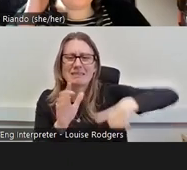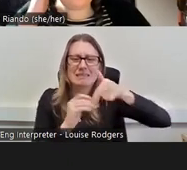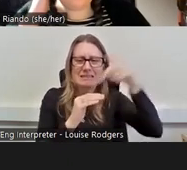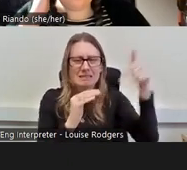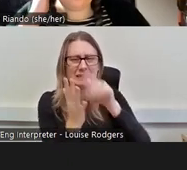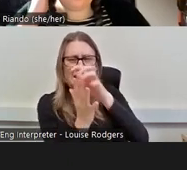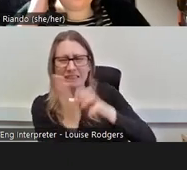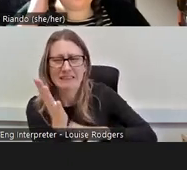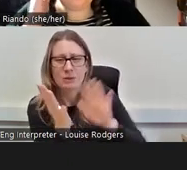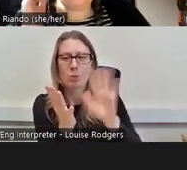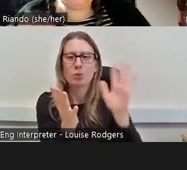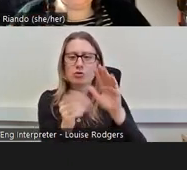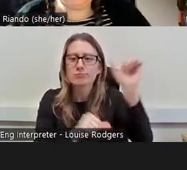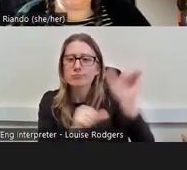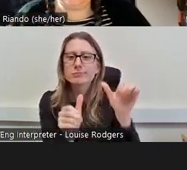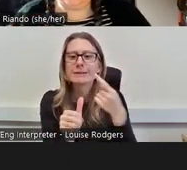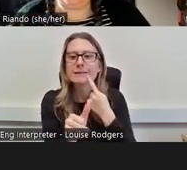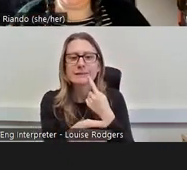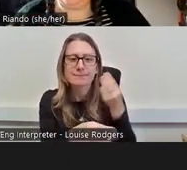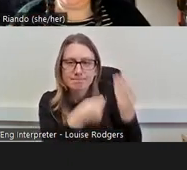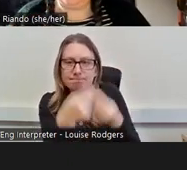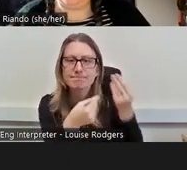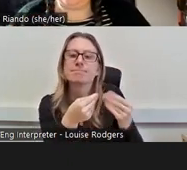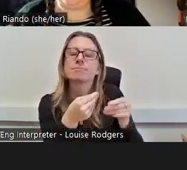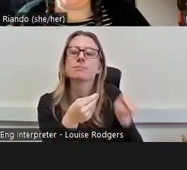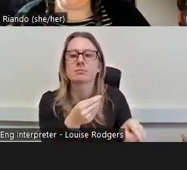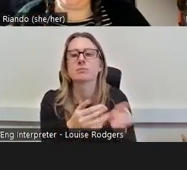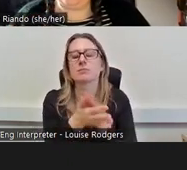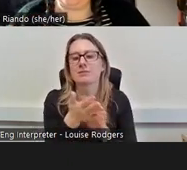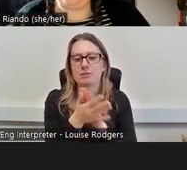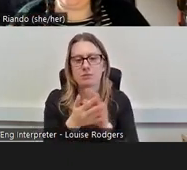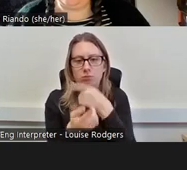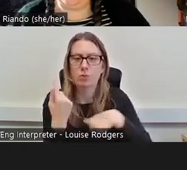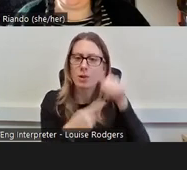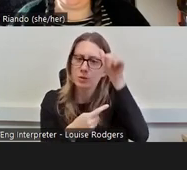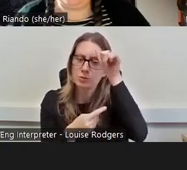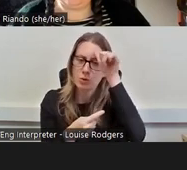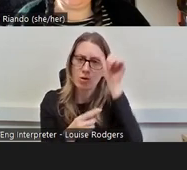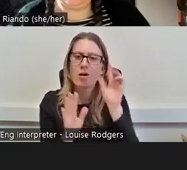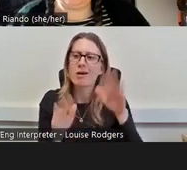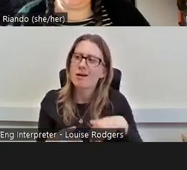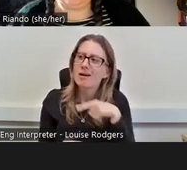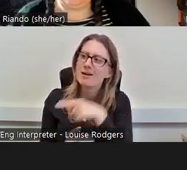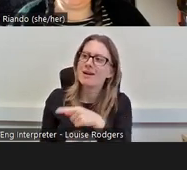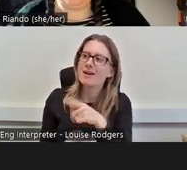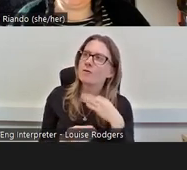in easy terms so that, you know, we all know what it is to be a volunteer archive assistant